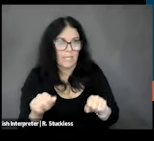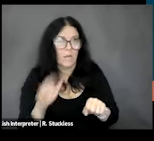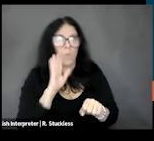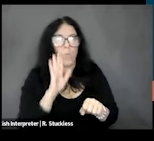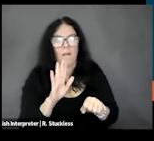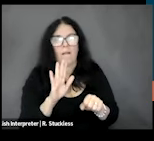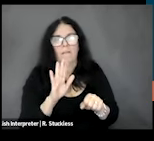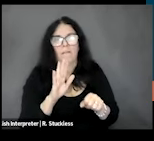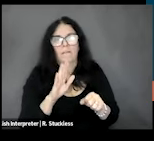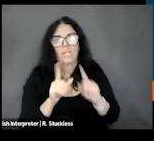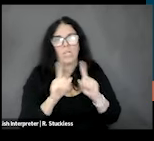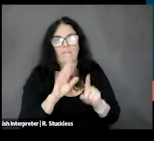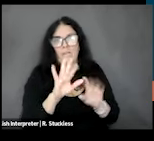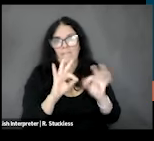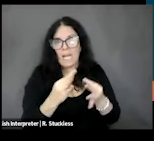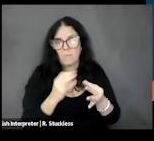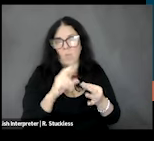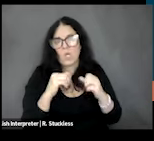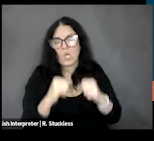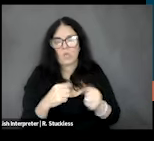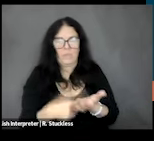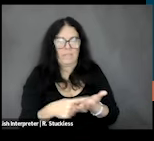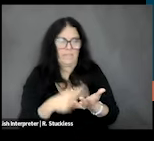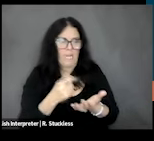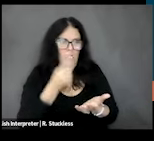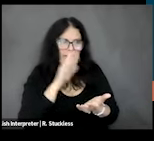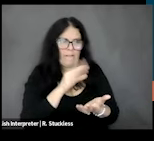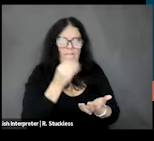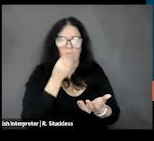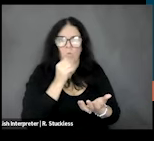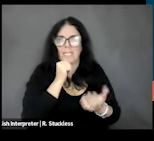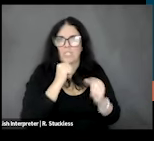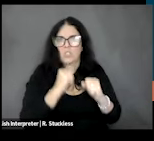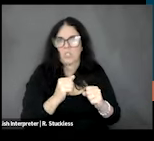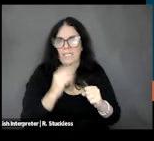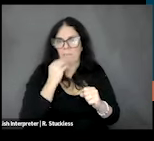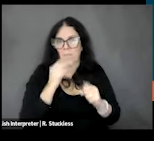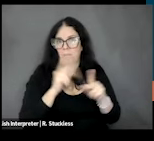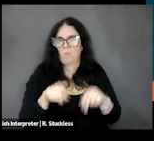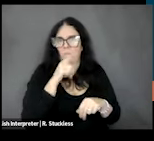to understand the food and security experience of people with IDD. So, we want to know